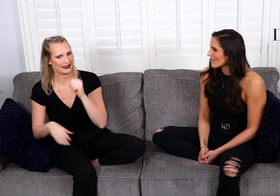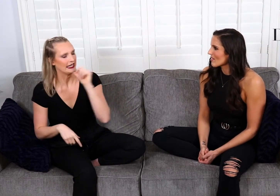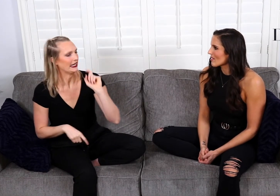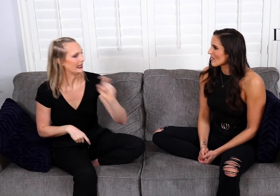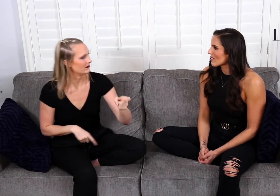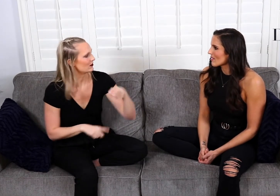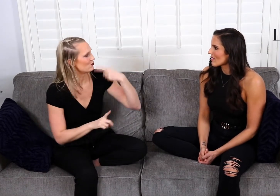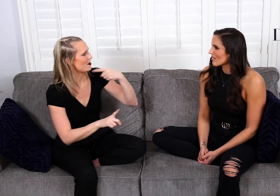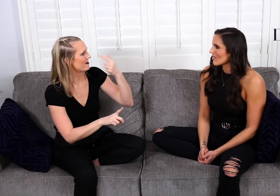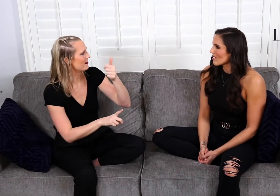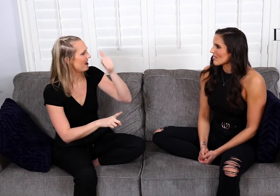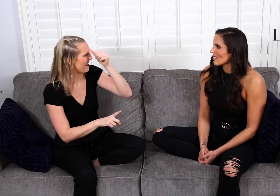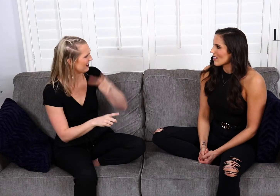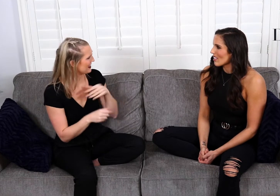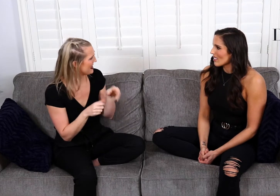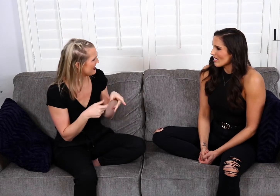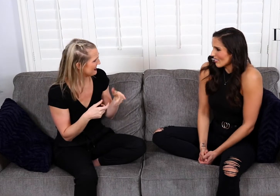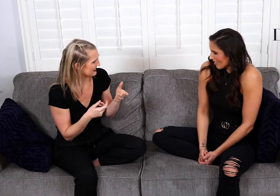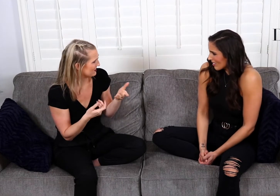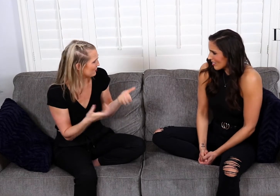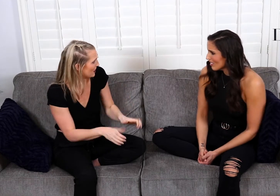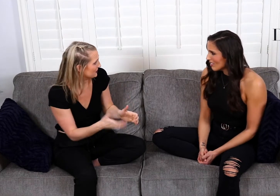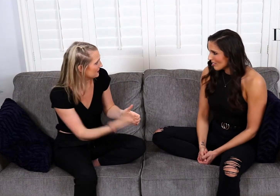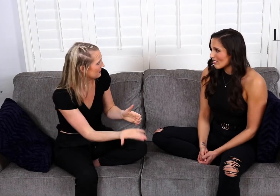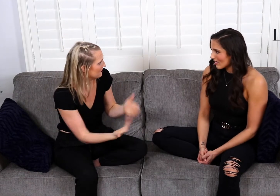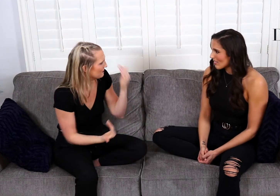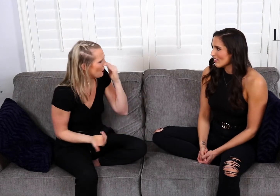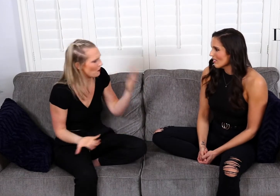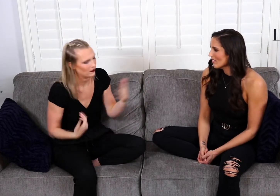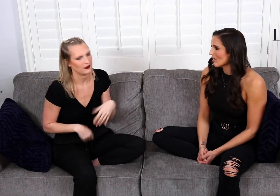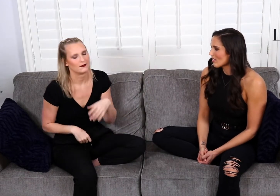and not even give a hearing guy a chance, you know.